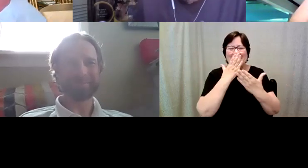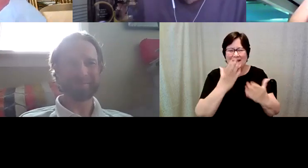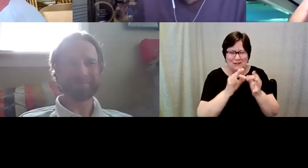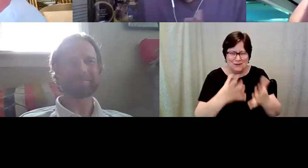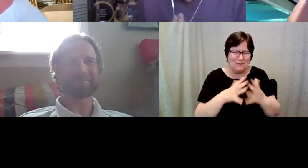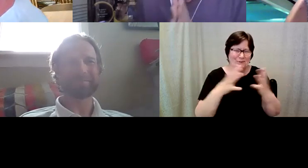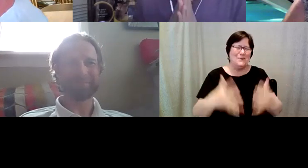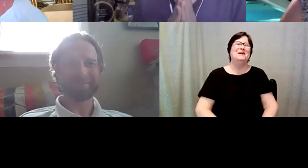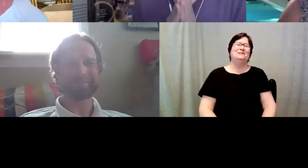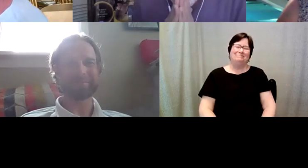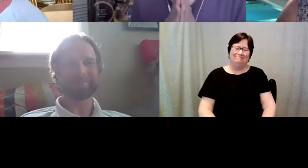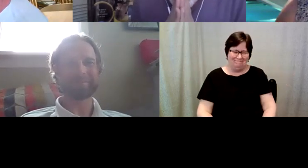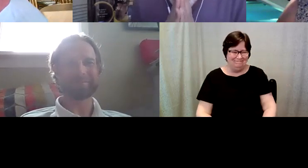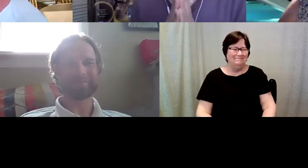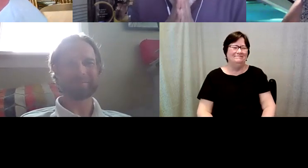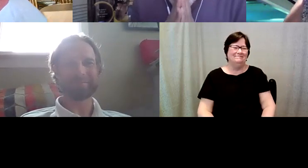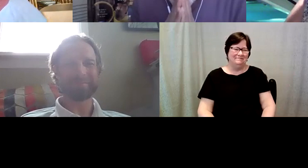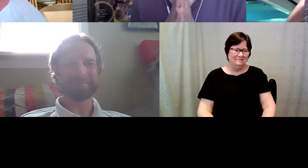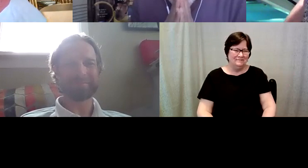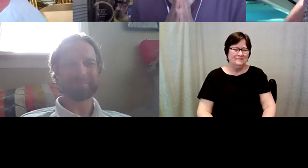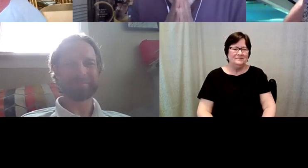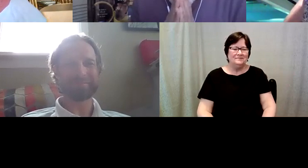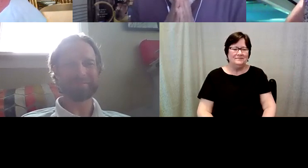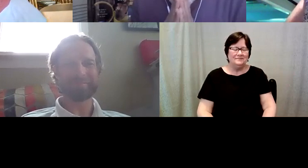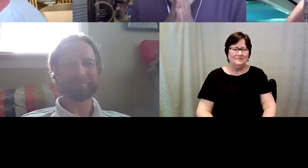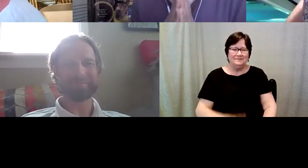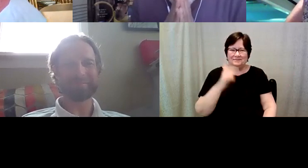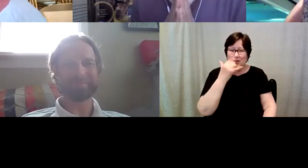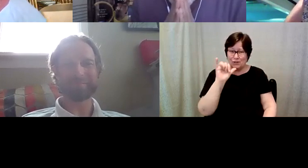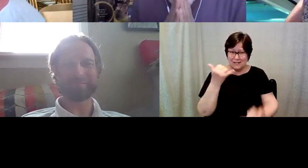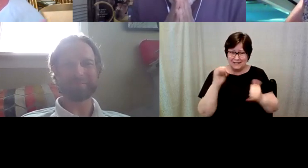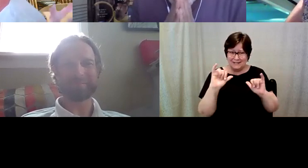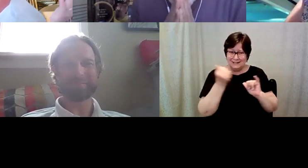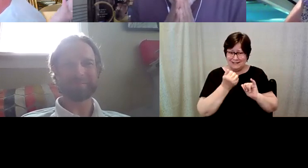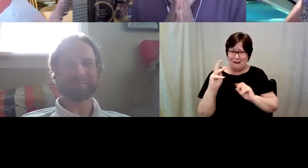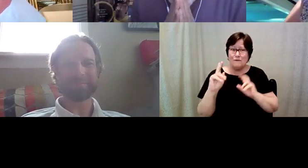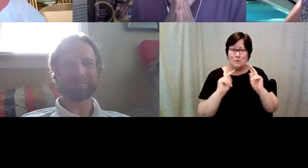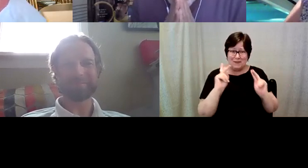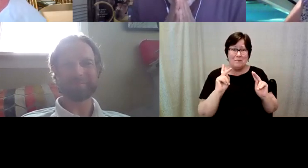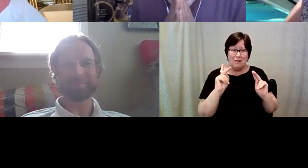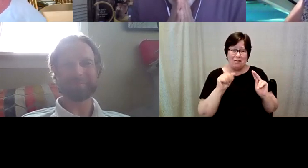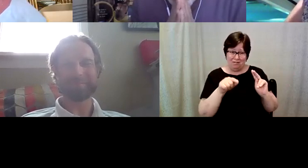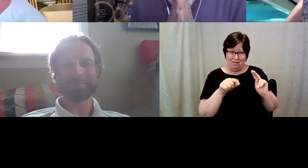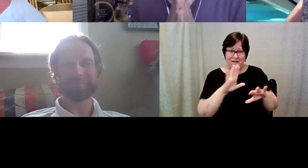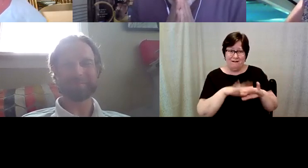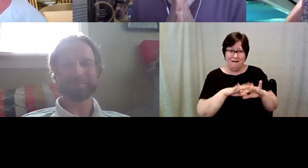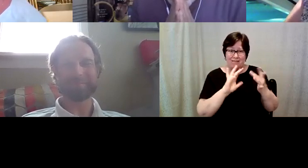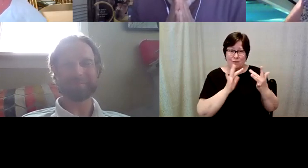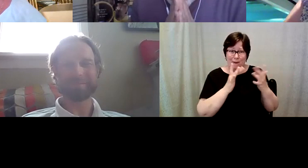Kelly Redder: And, and it looks like they're still several people on the webinar so.